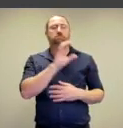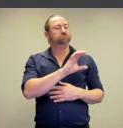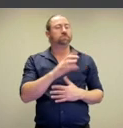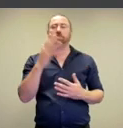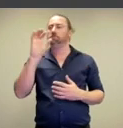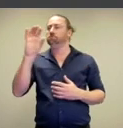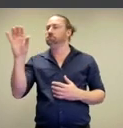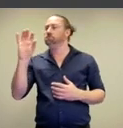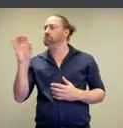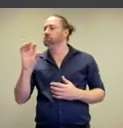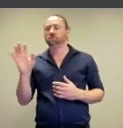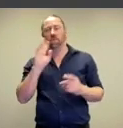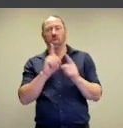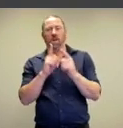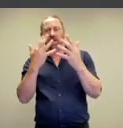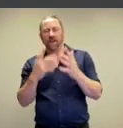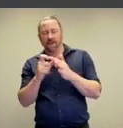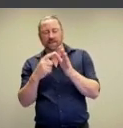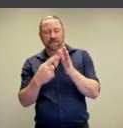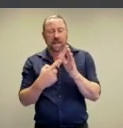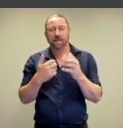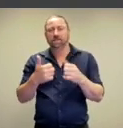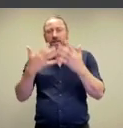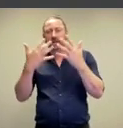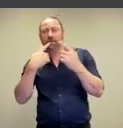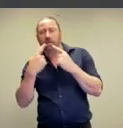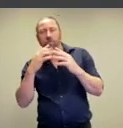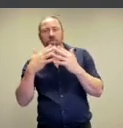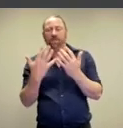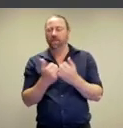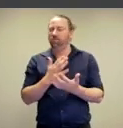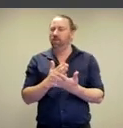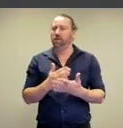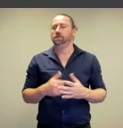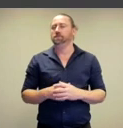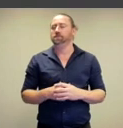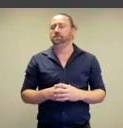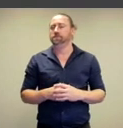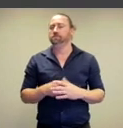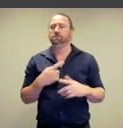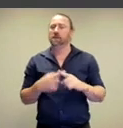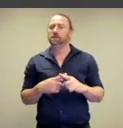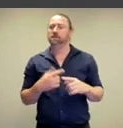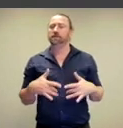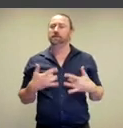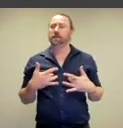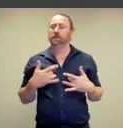There's an interest here in data